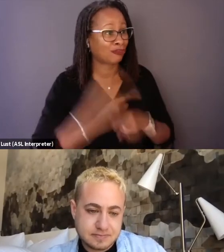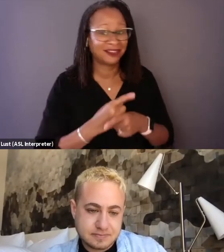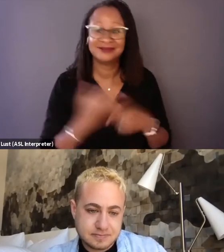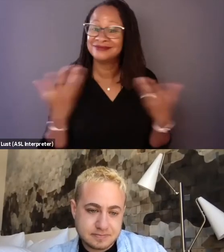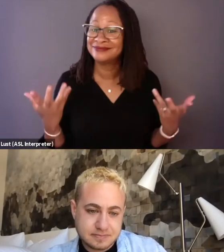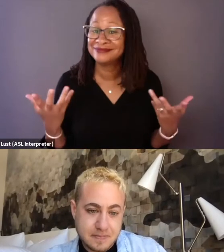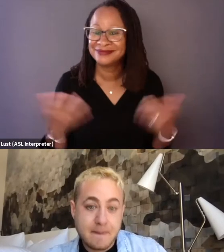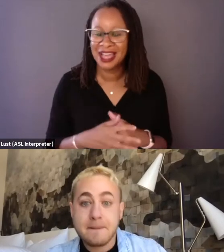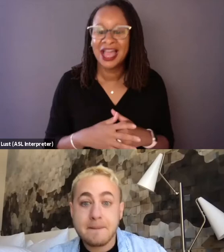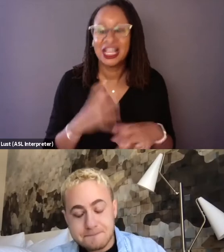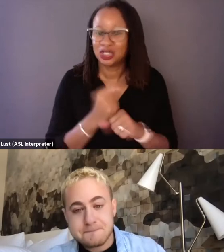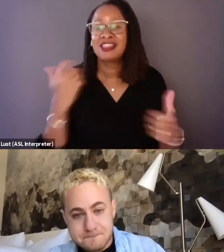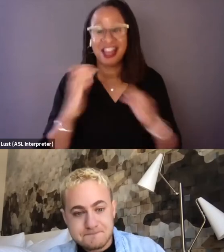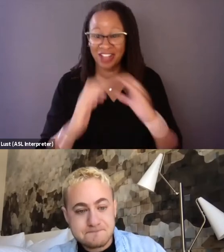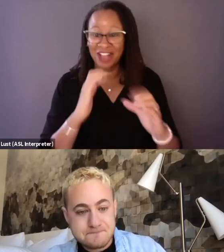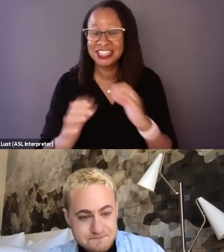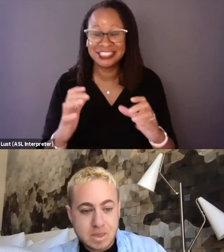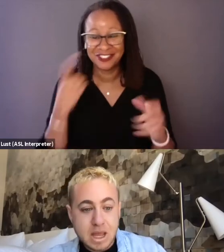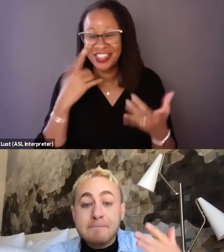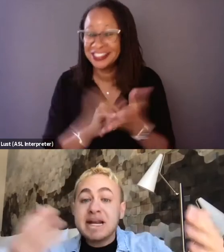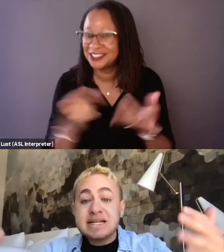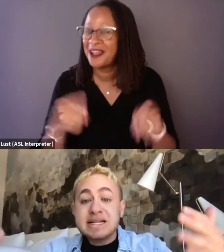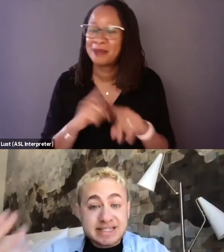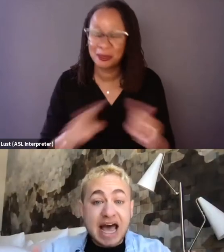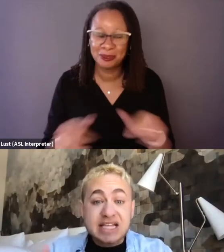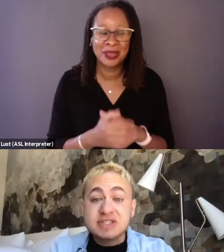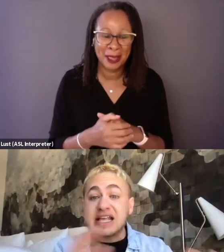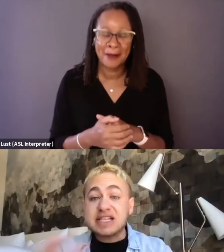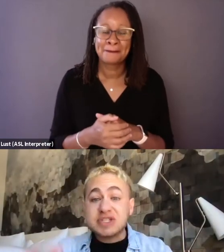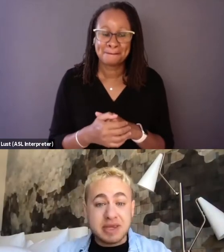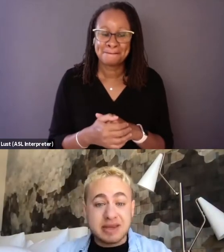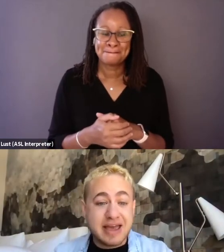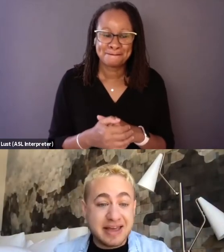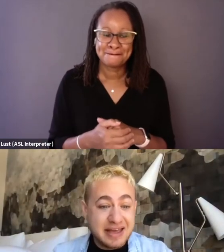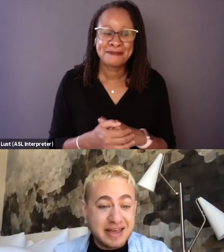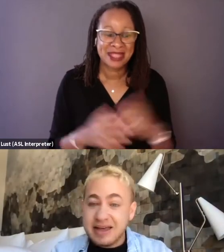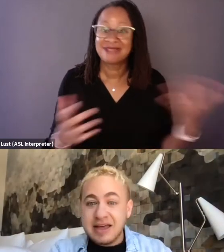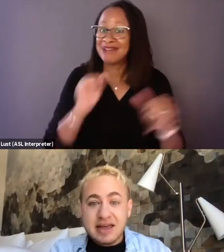Although it took a lot of conversations. To for this and- - That's what I mean by- You've got to see then, right?